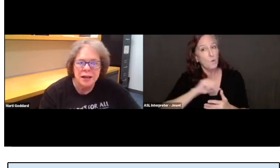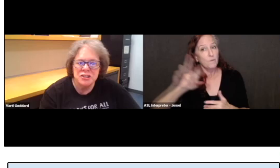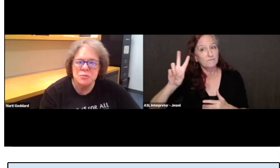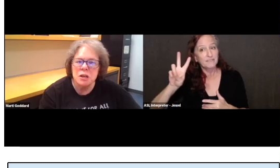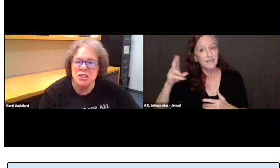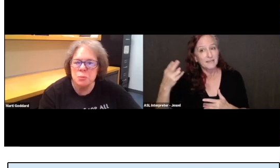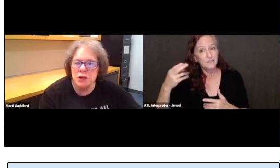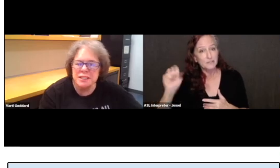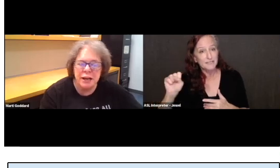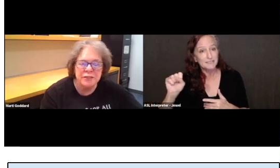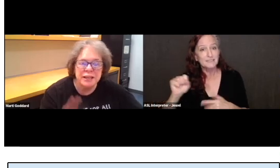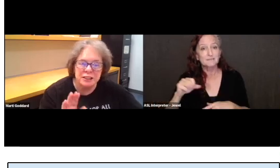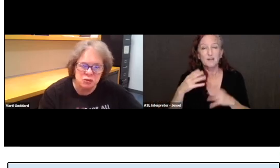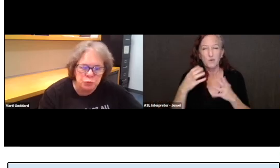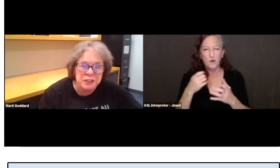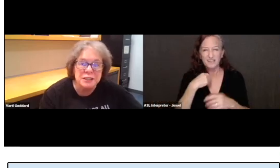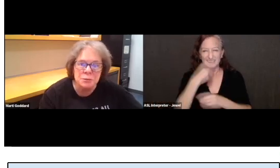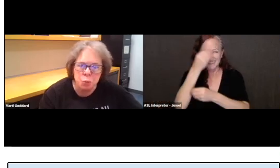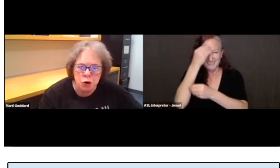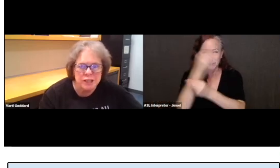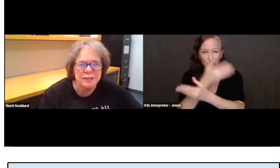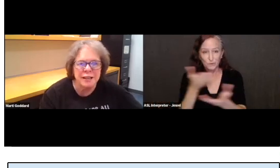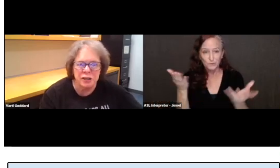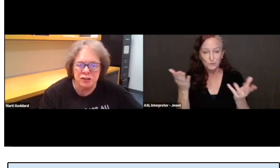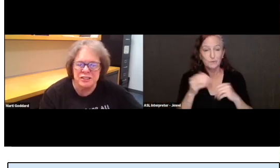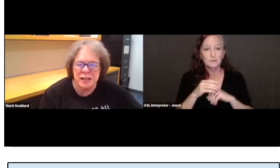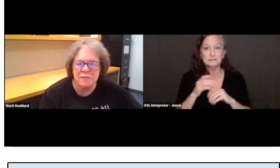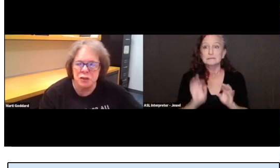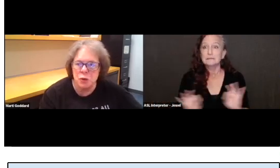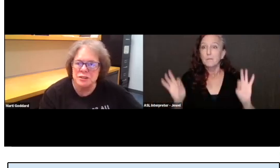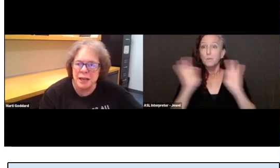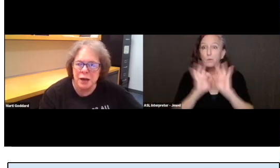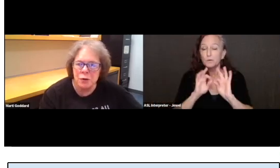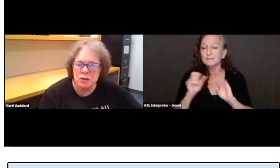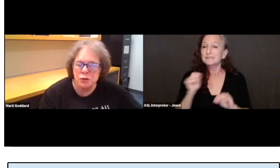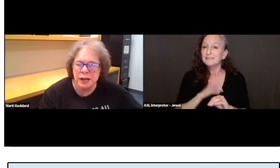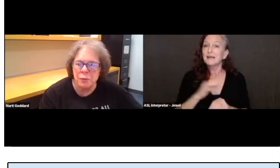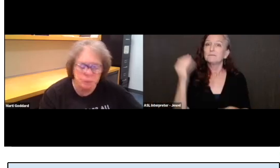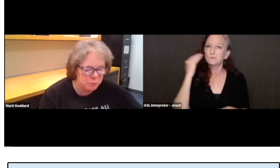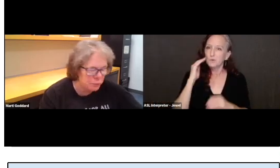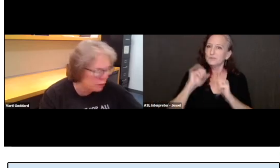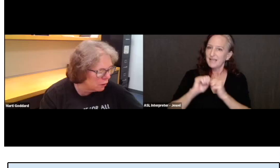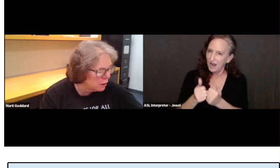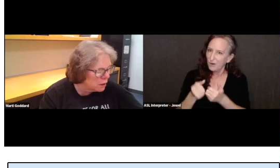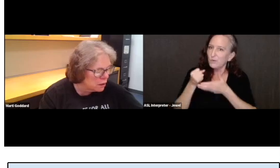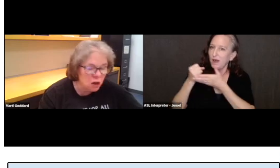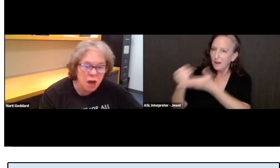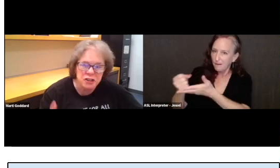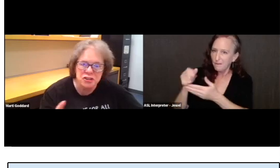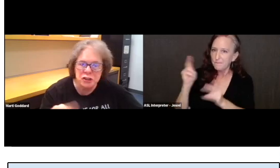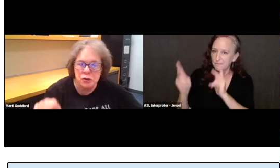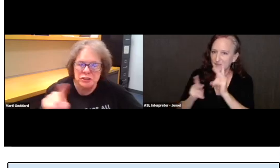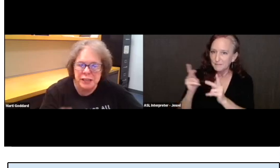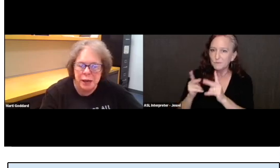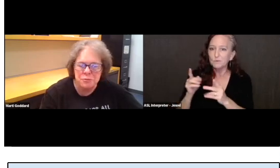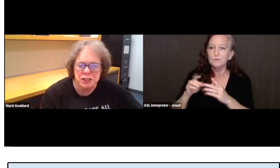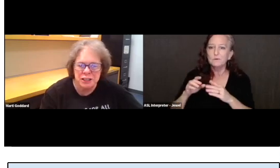I just wanted to point out that it's really important that your staff knows how to help people launch the closed captioning.